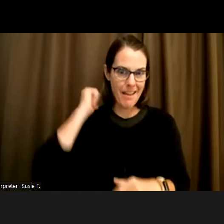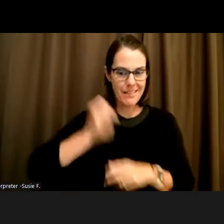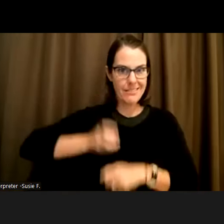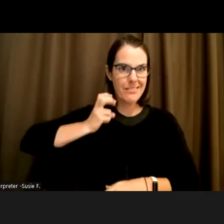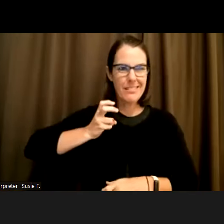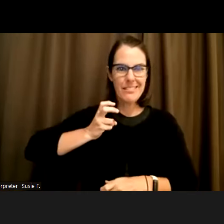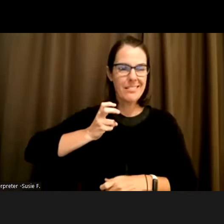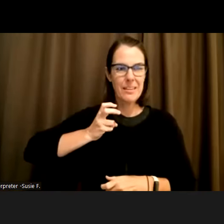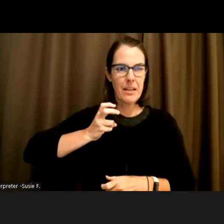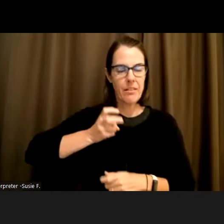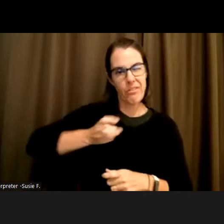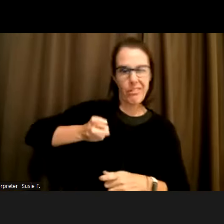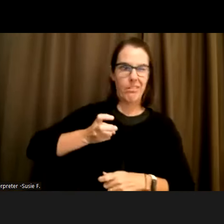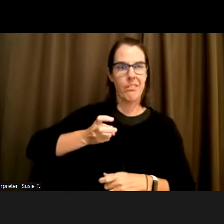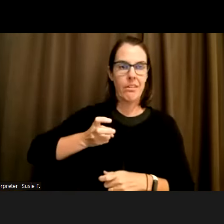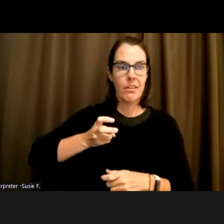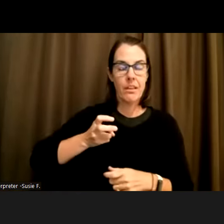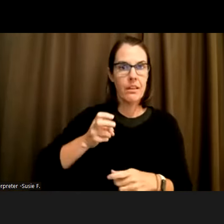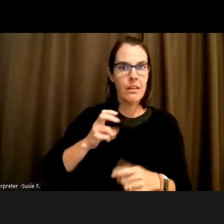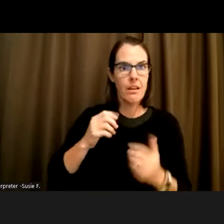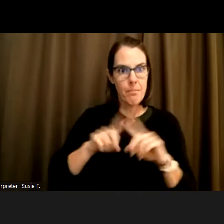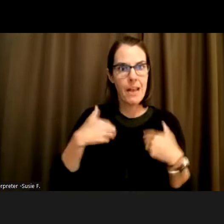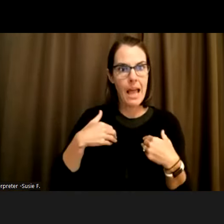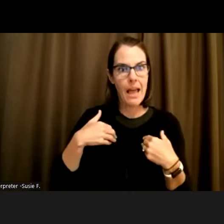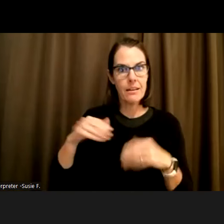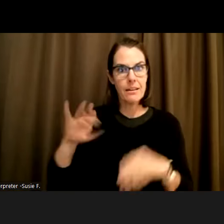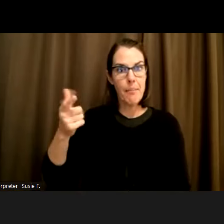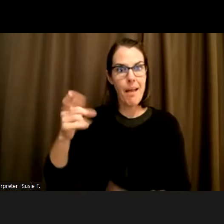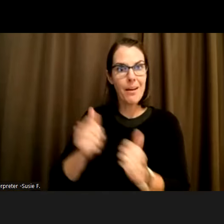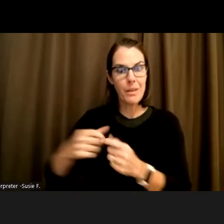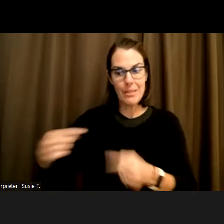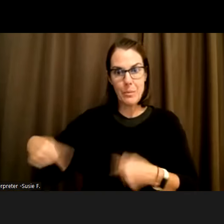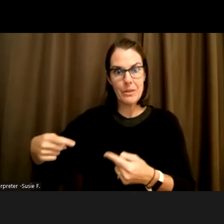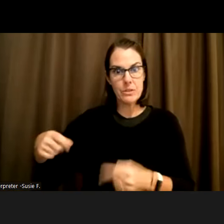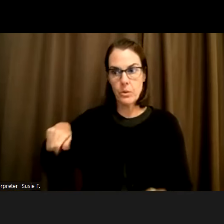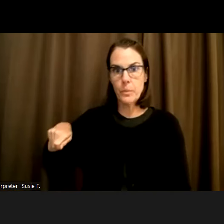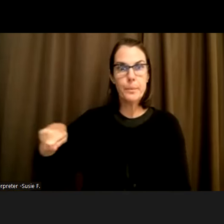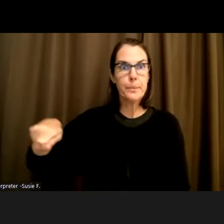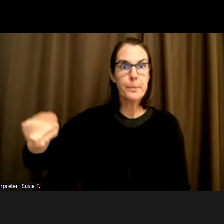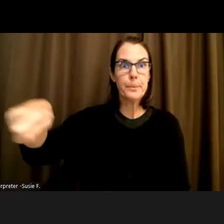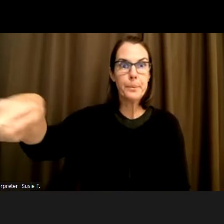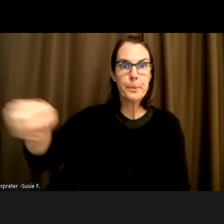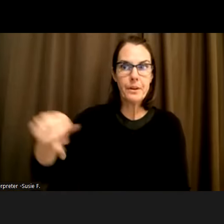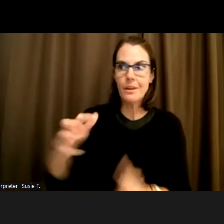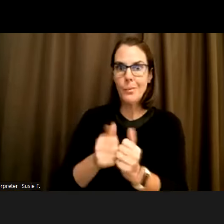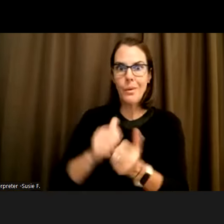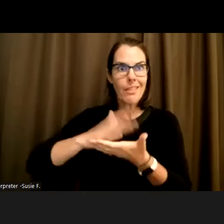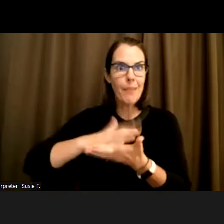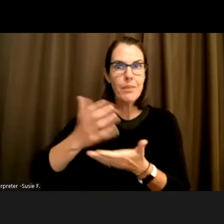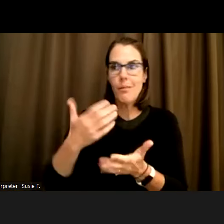whack in one way or another as I'm carrying around whatever materials and laptop and everything I needed to, everything was set up there.